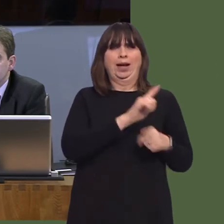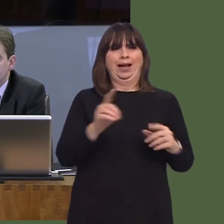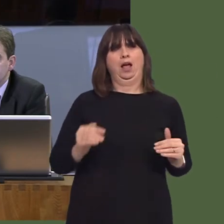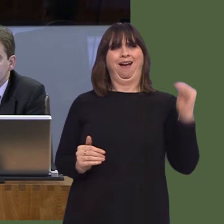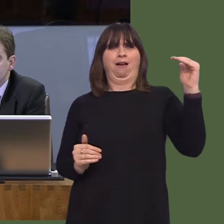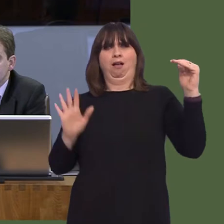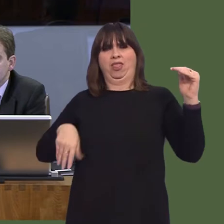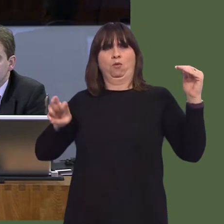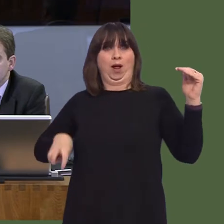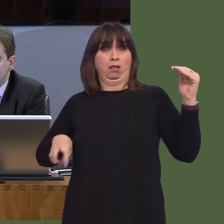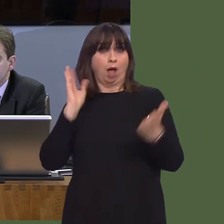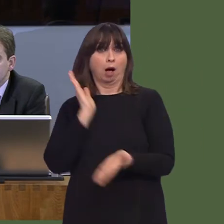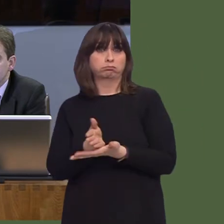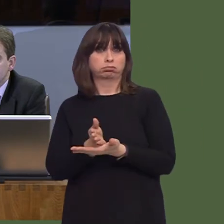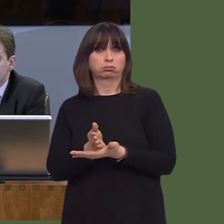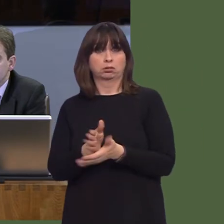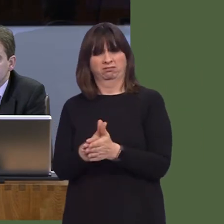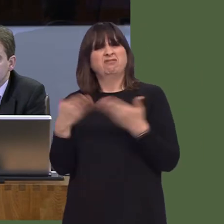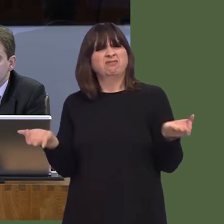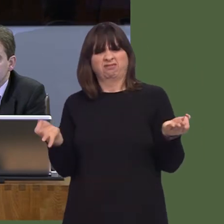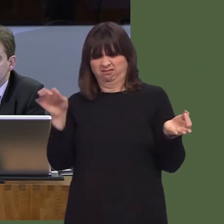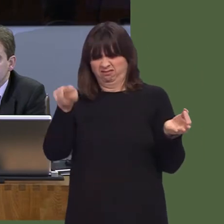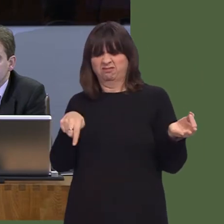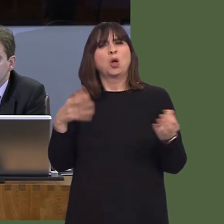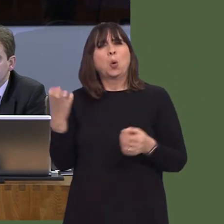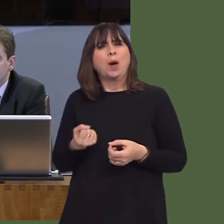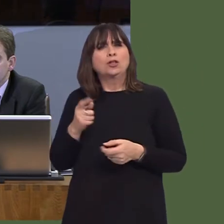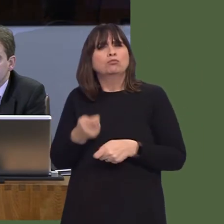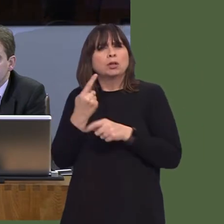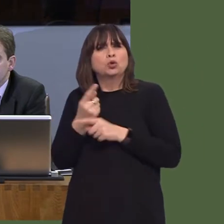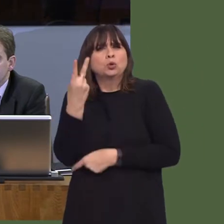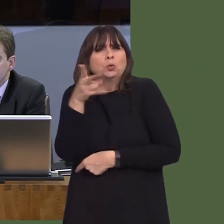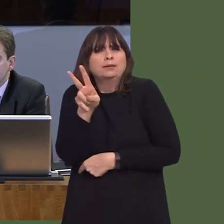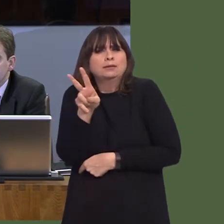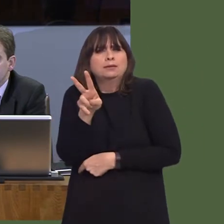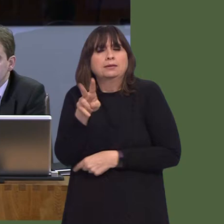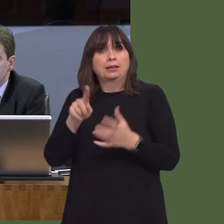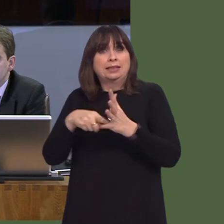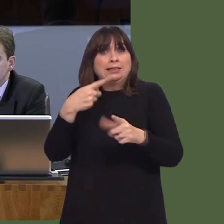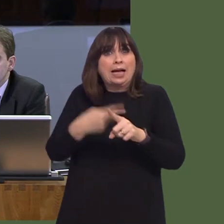were promised, or appear to have been promised, to have services but have not had those services